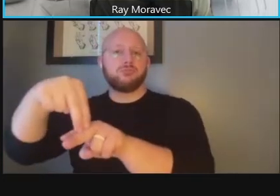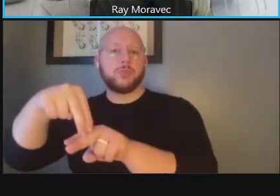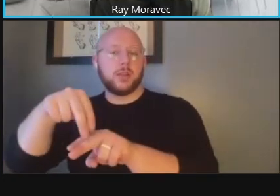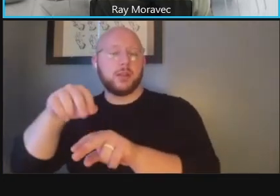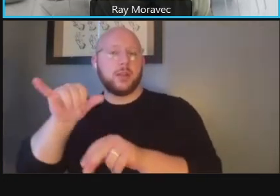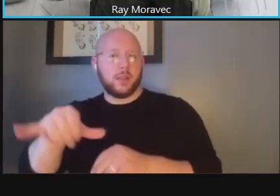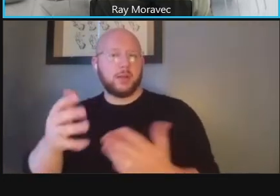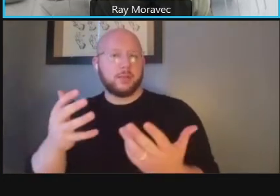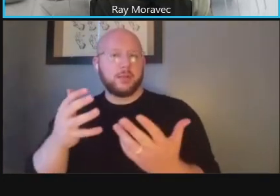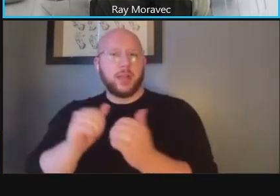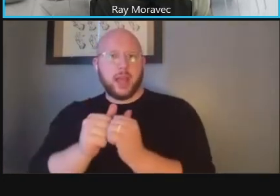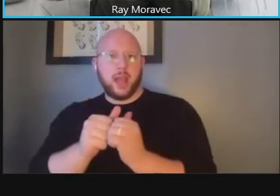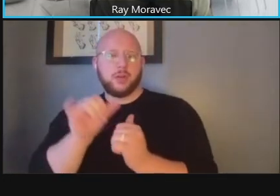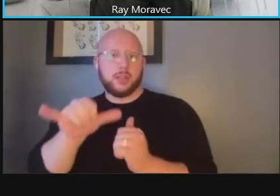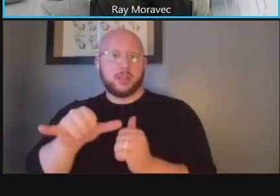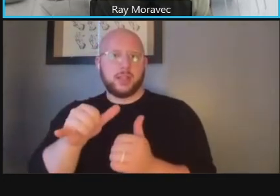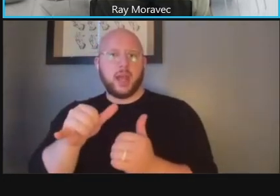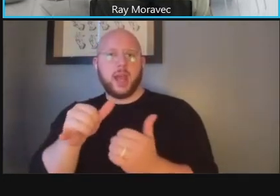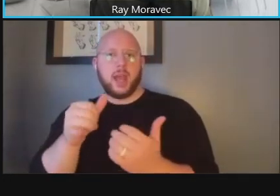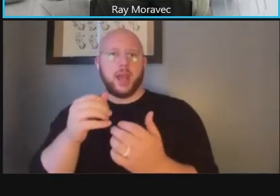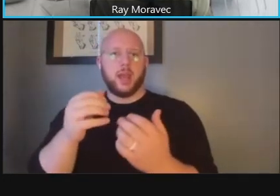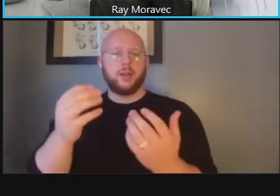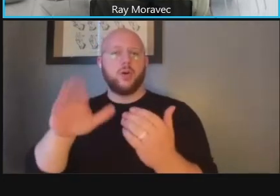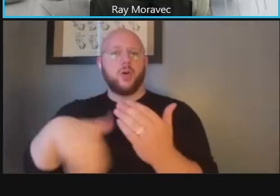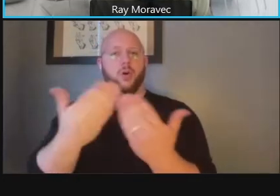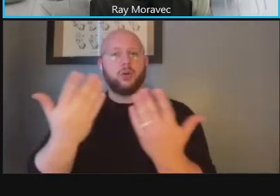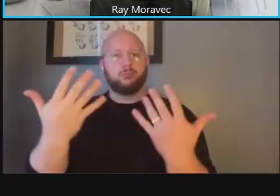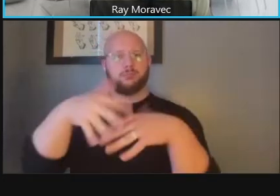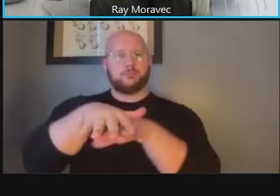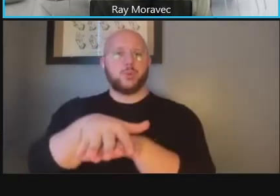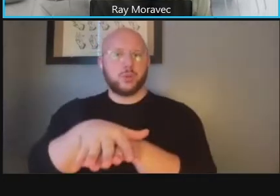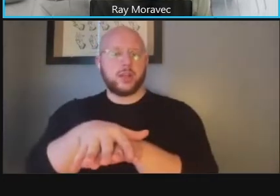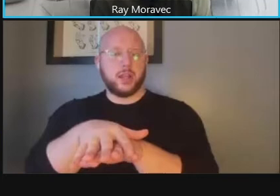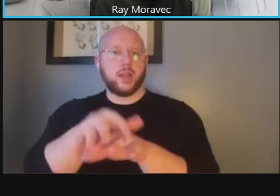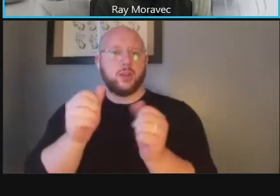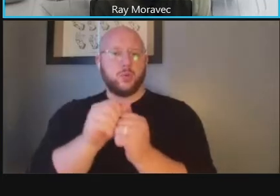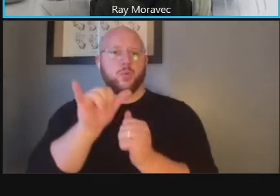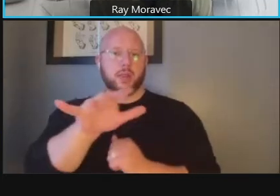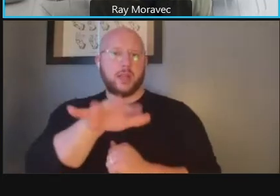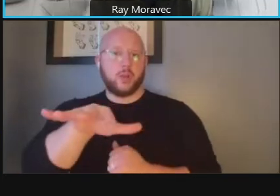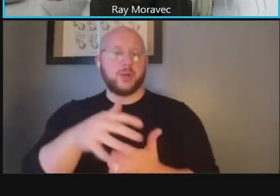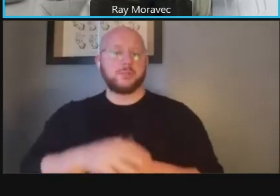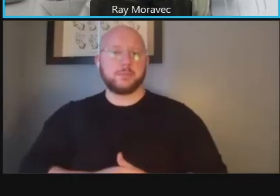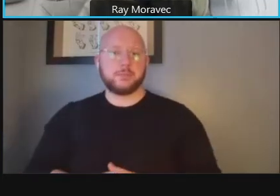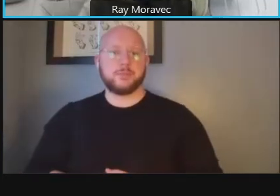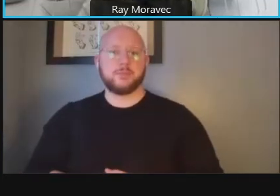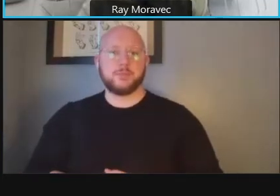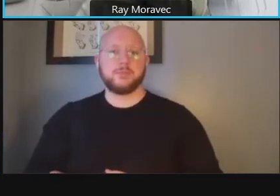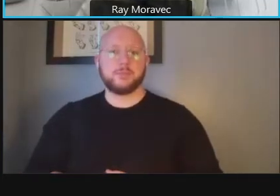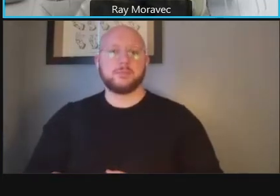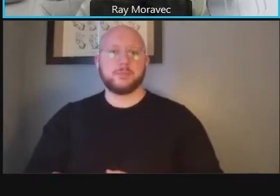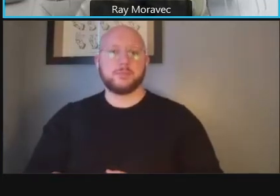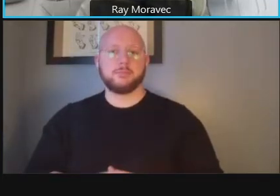entering the different locations along both connecticut and van ness you go to the next slide